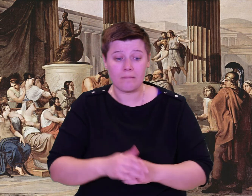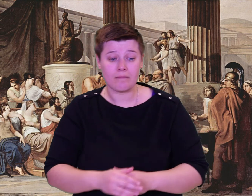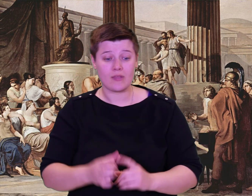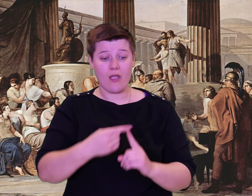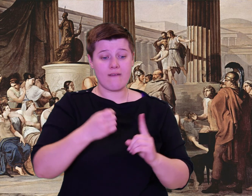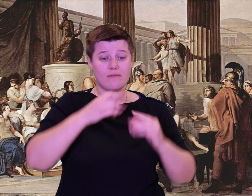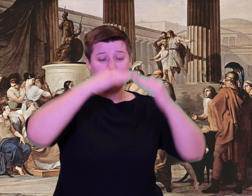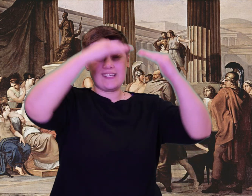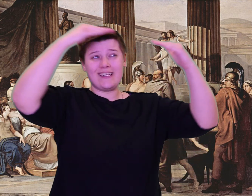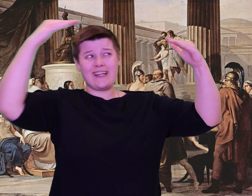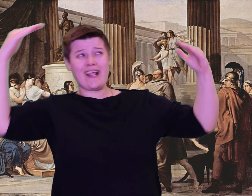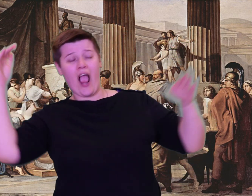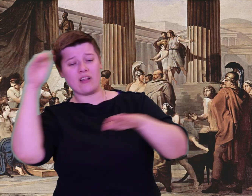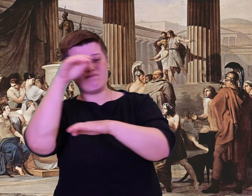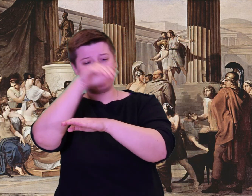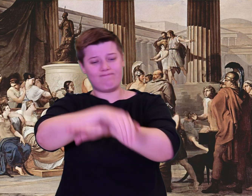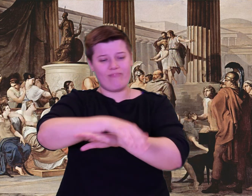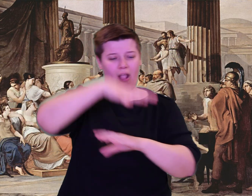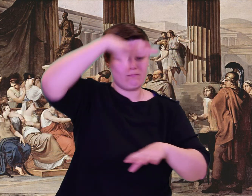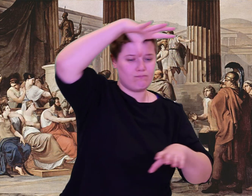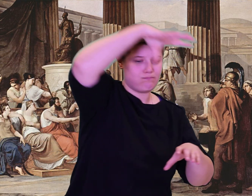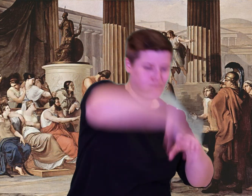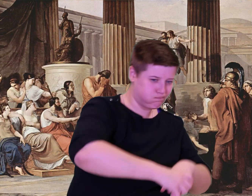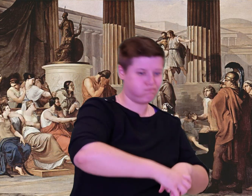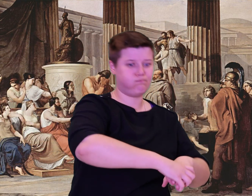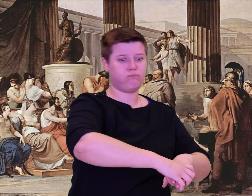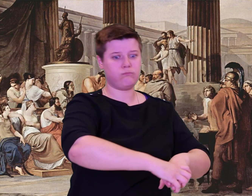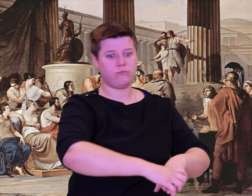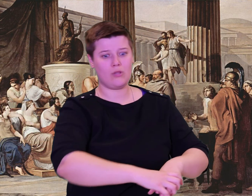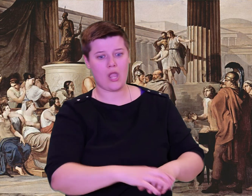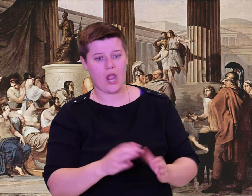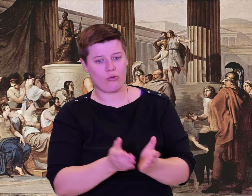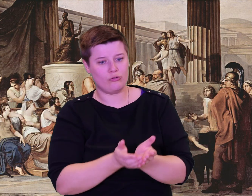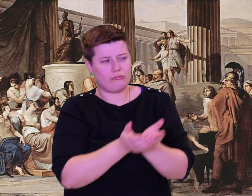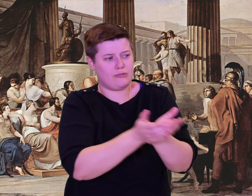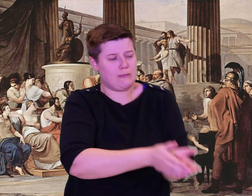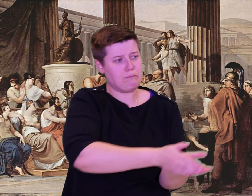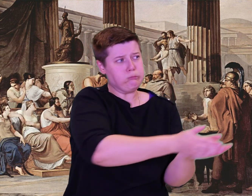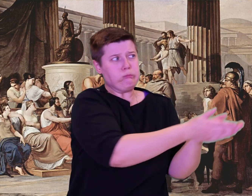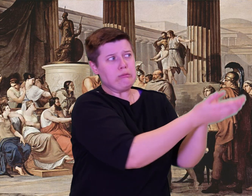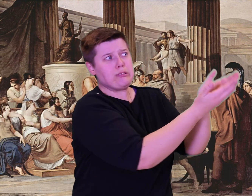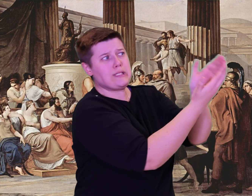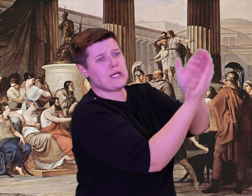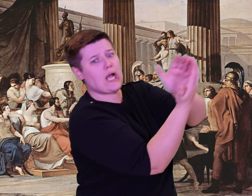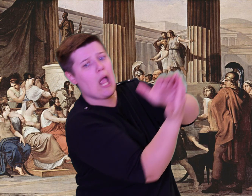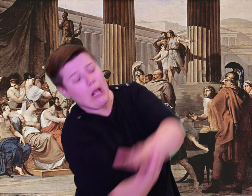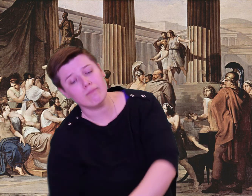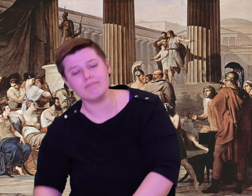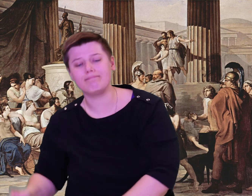We prepared to sail away with grieving hearts, relieved to be alive, but our